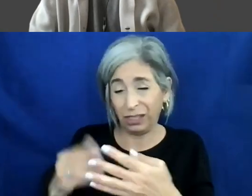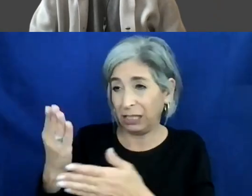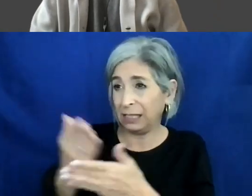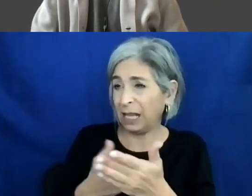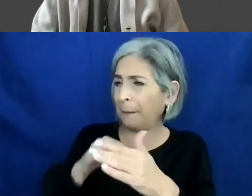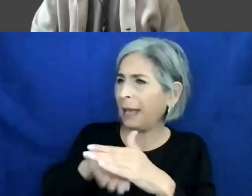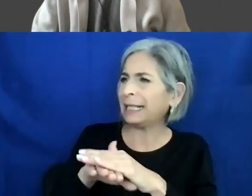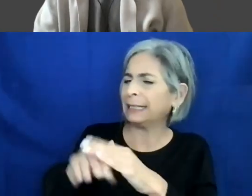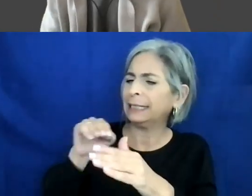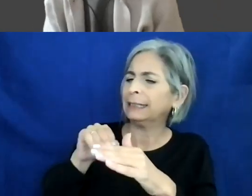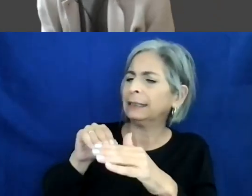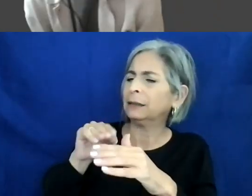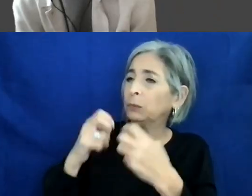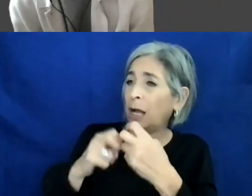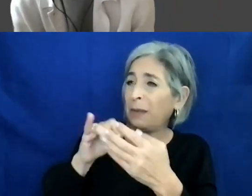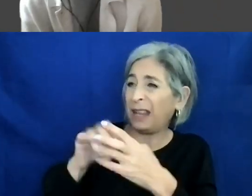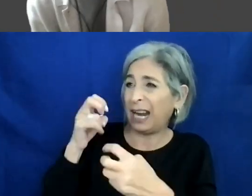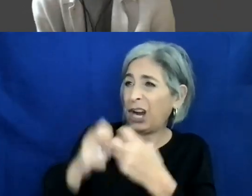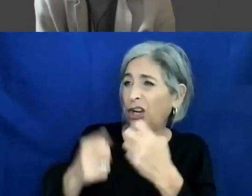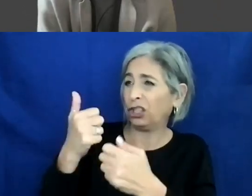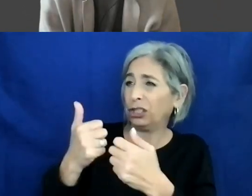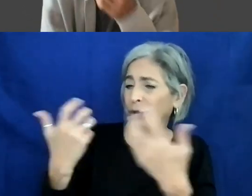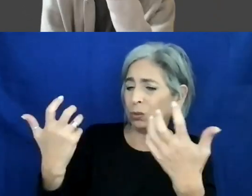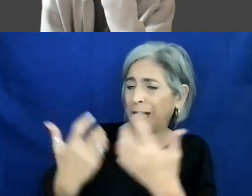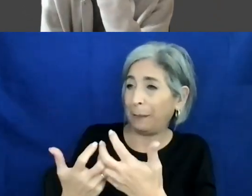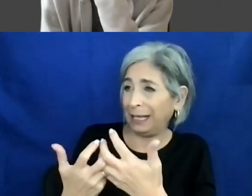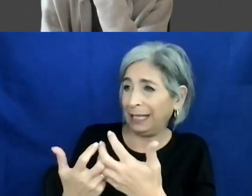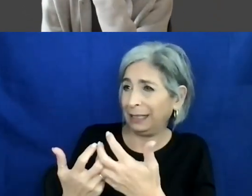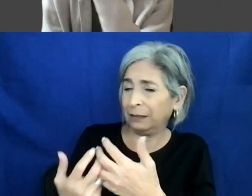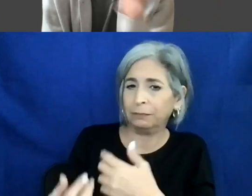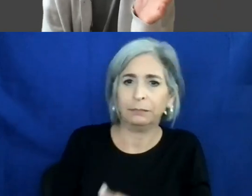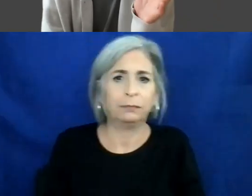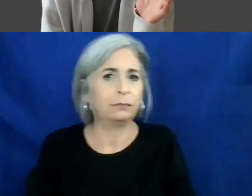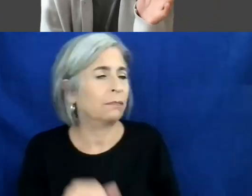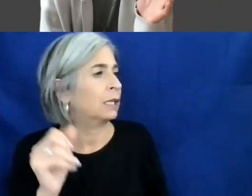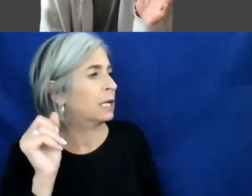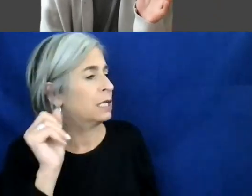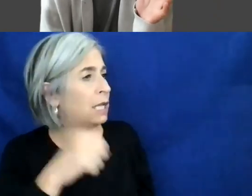issues that are harder to accommodate. >> LOYAL TRUONG: I can answer that.